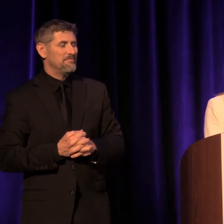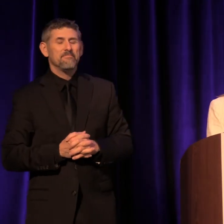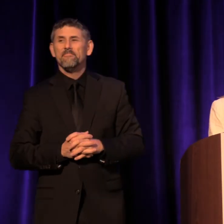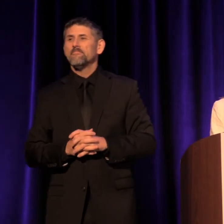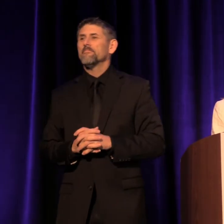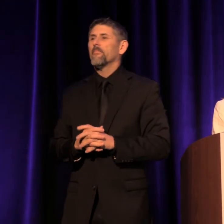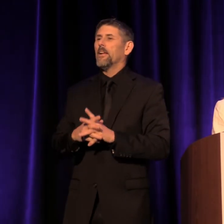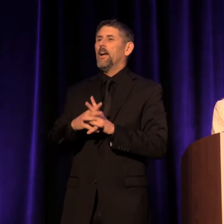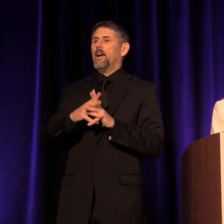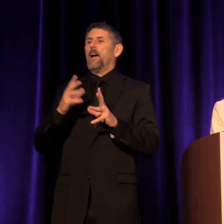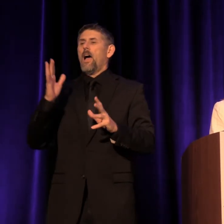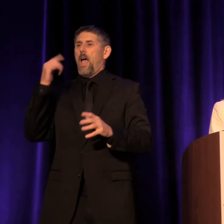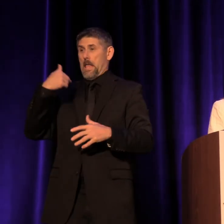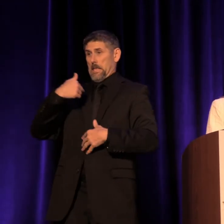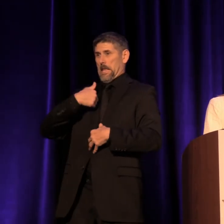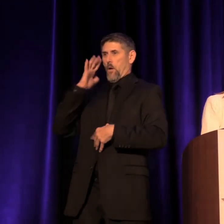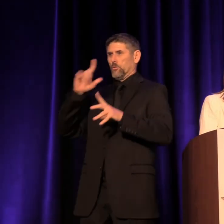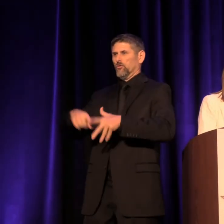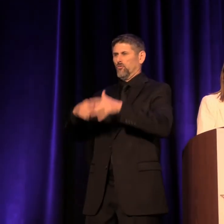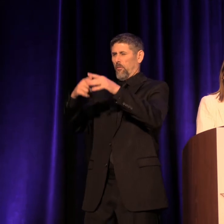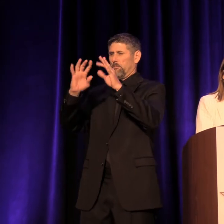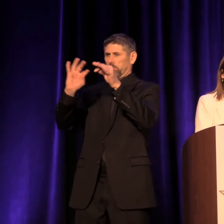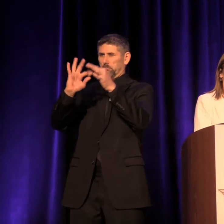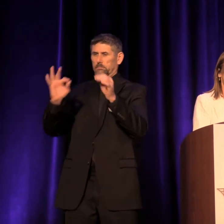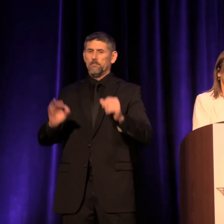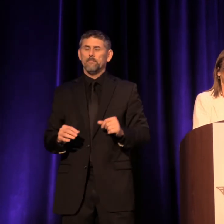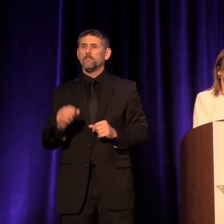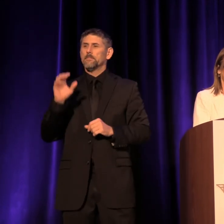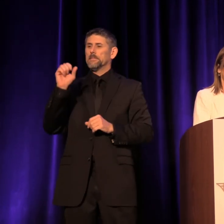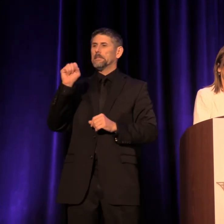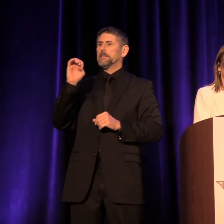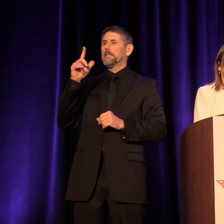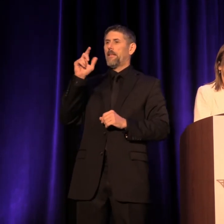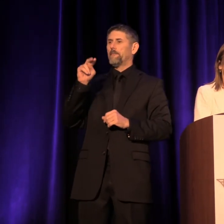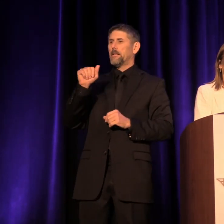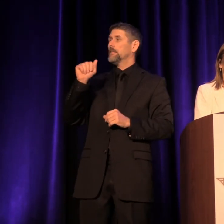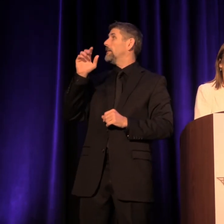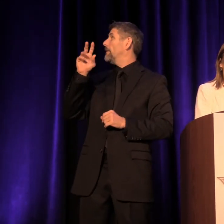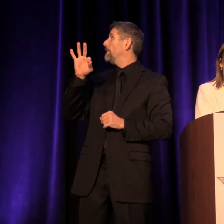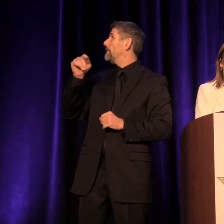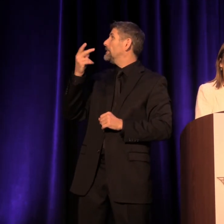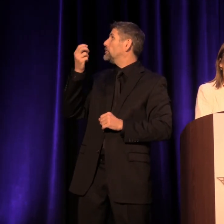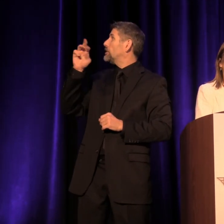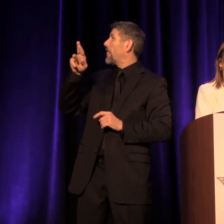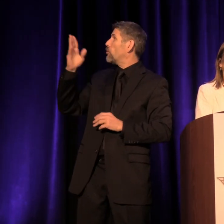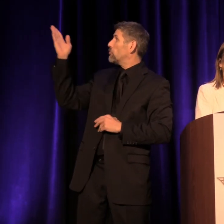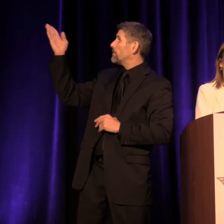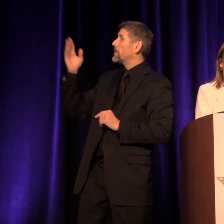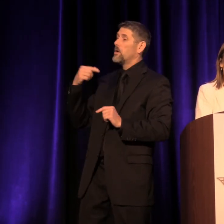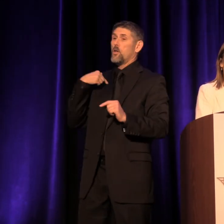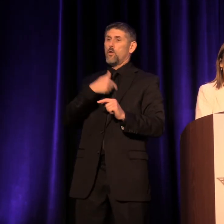I'll get us started. Zelda Fichandler. "Once we made the choice to produce our plays,